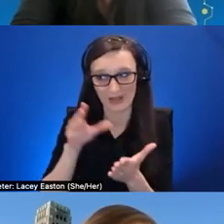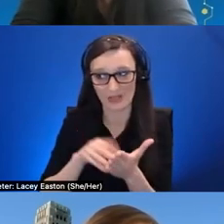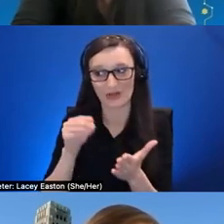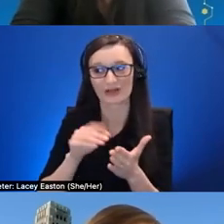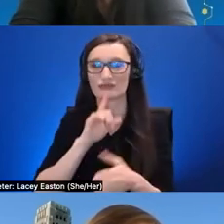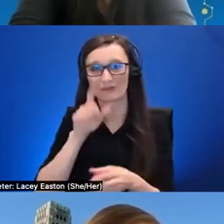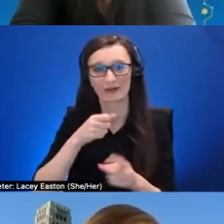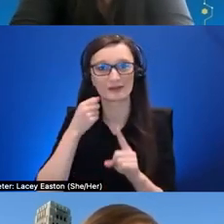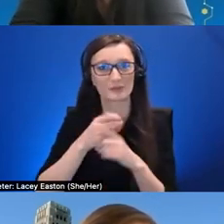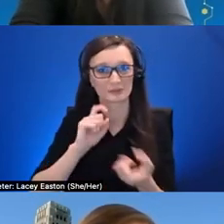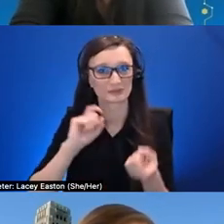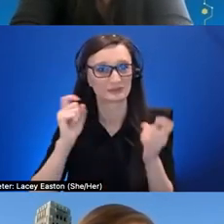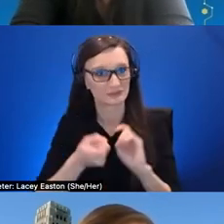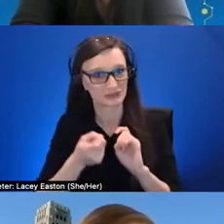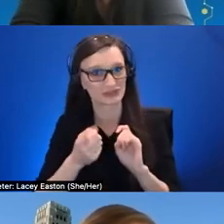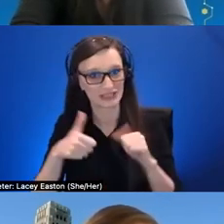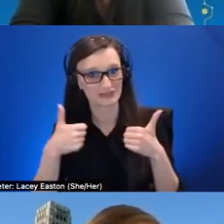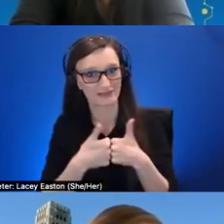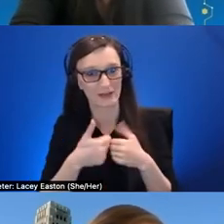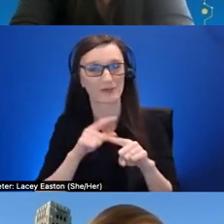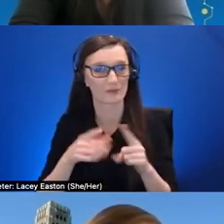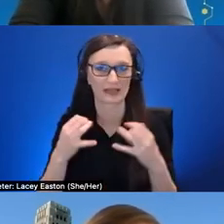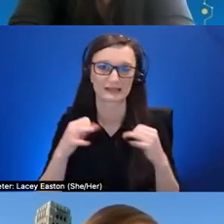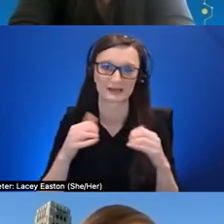however there's a number of hurdles we need to think of so i'm happy to continue moving